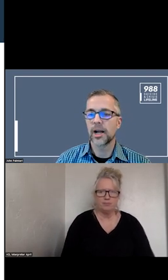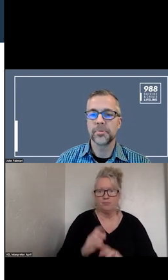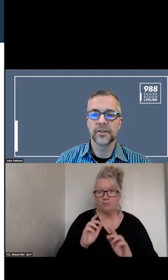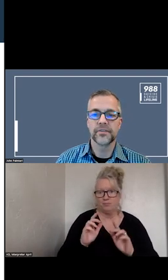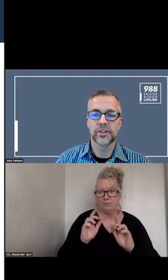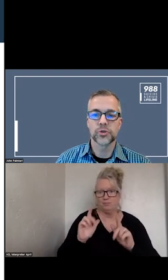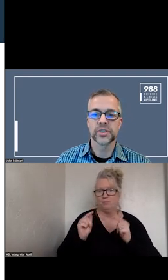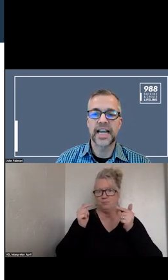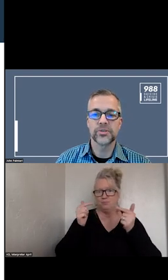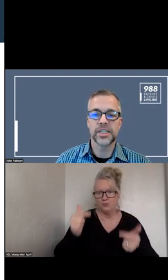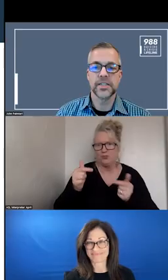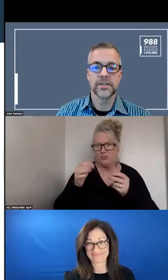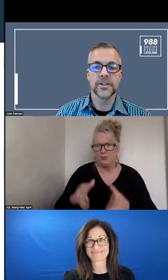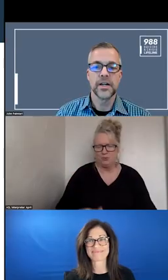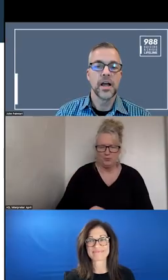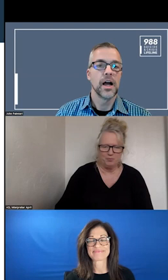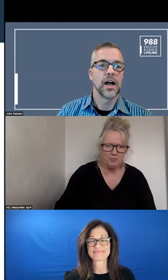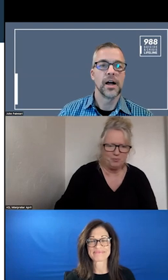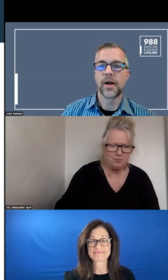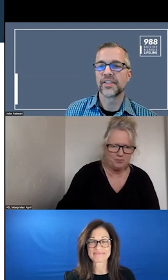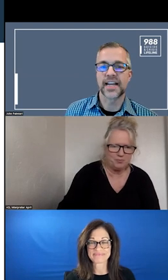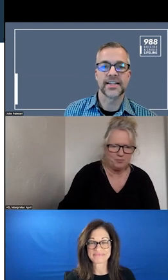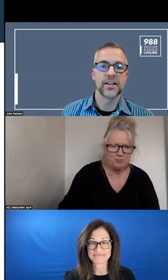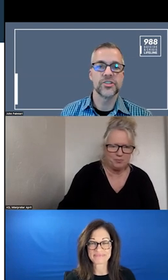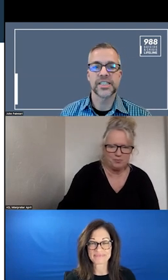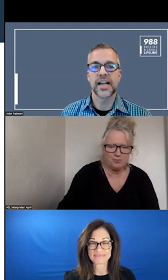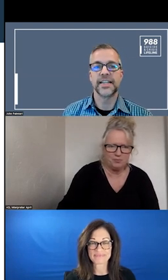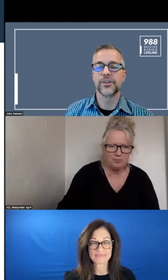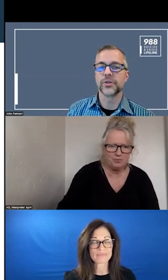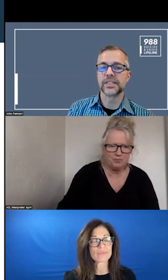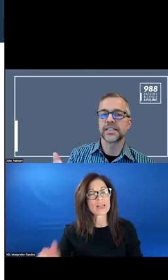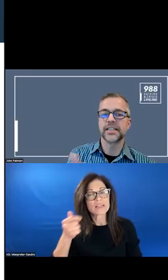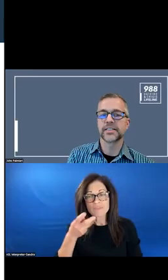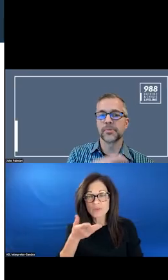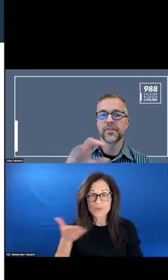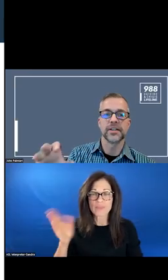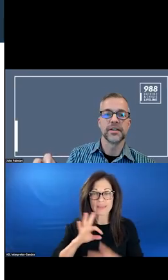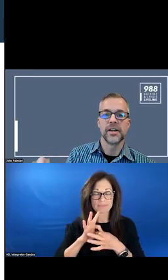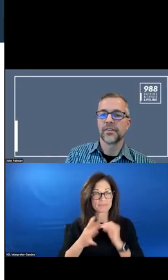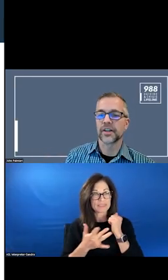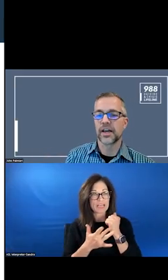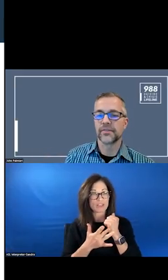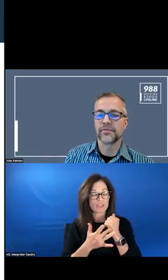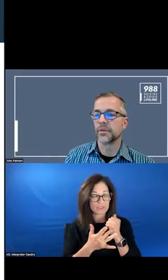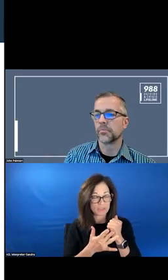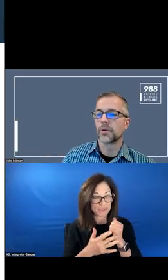JUST A COUPLE OF DRILL DOWNS HERE. ON THE TECHNOLOGY SIDE YOU CAN SEE THE